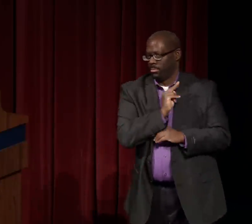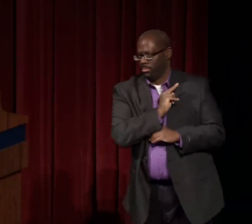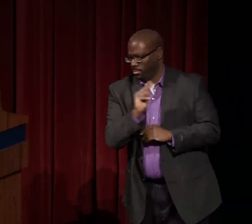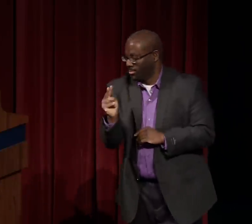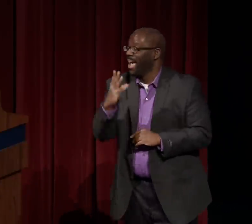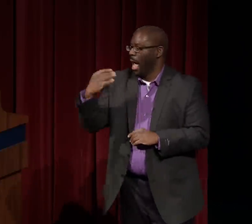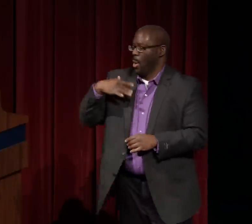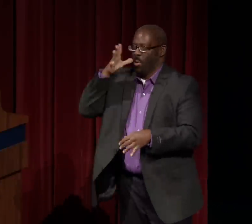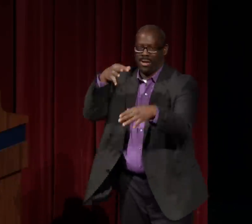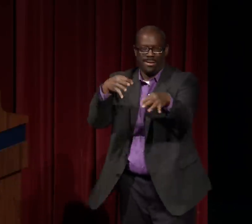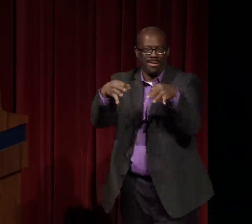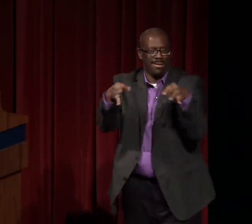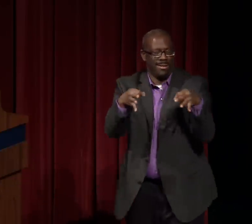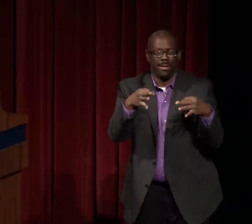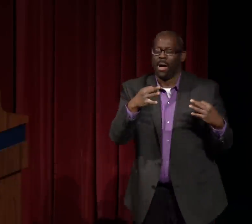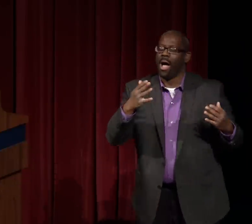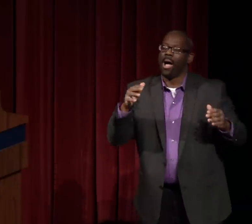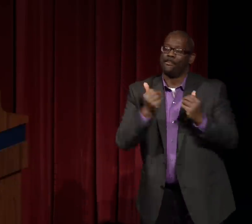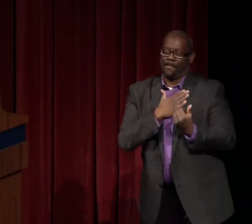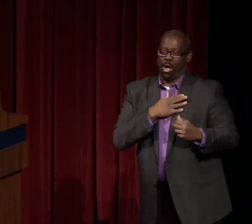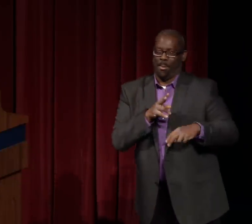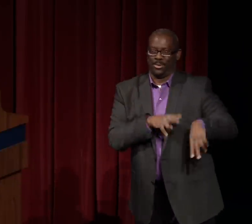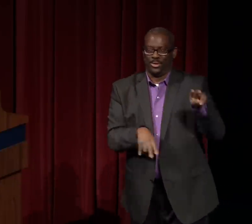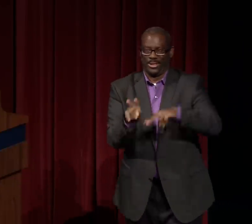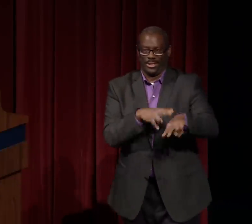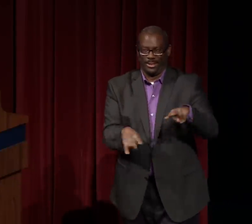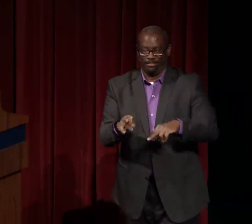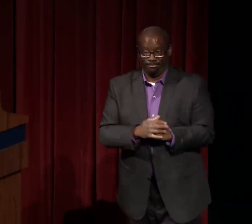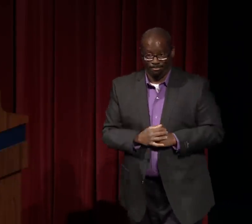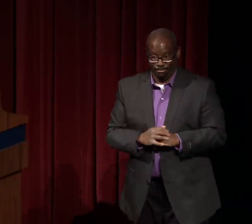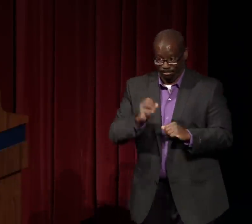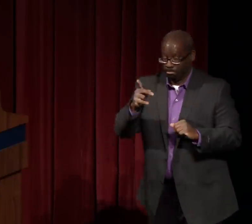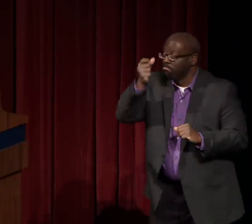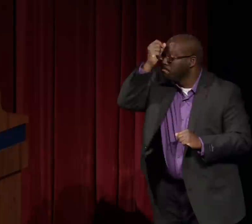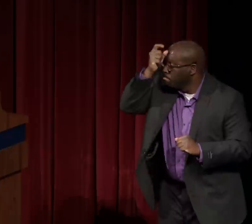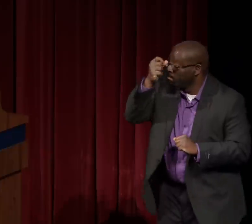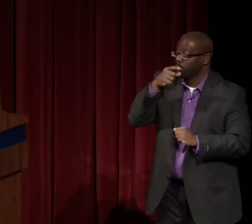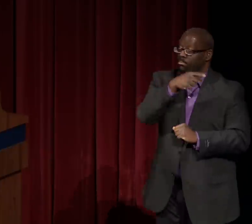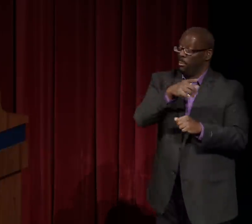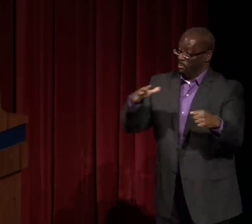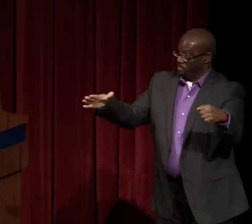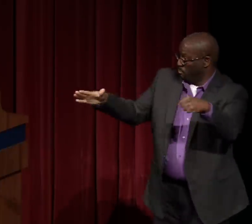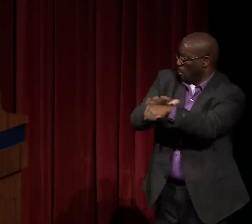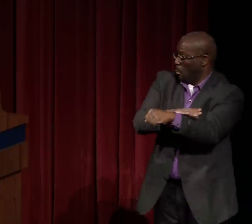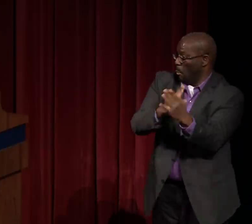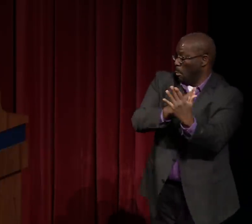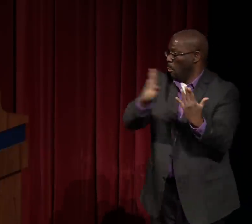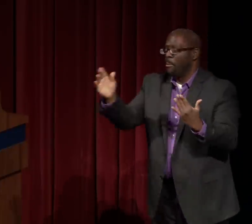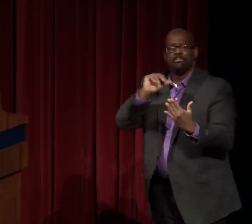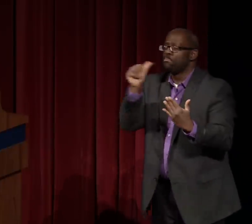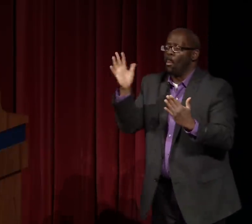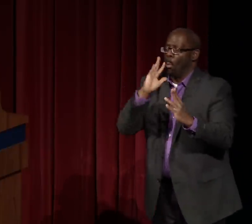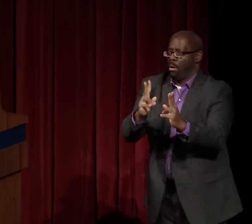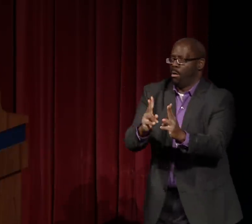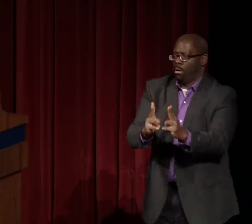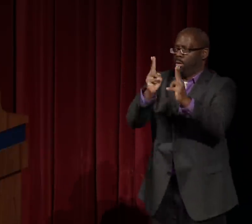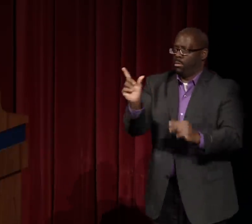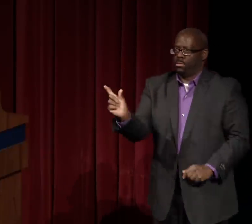I would like you to take a look at this brief clip. And afterwards, I'll give you my observation.